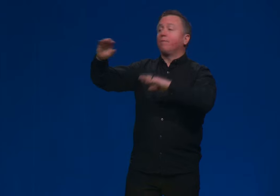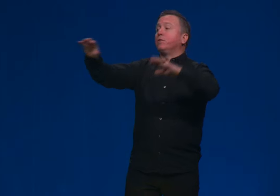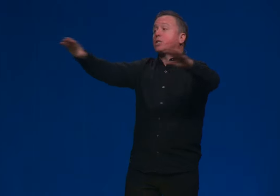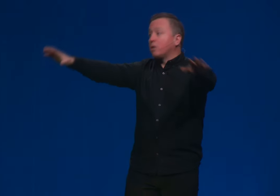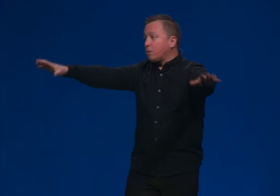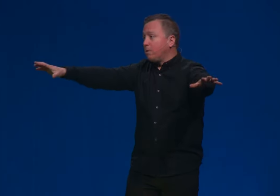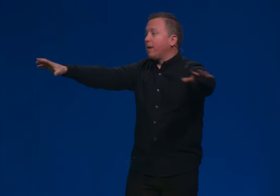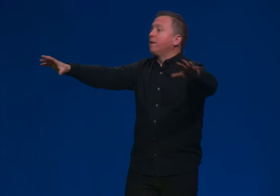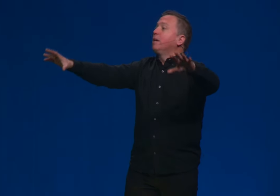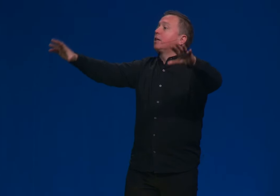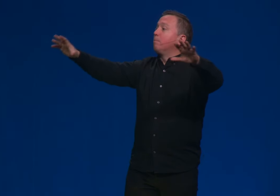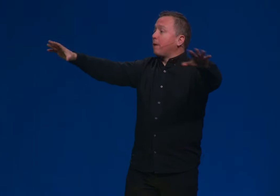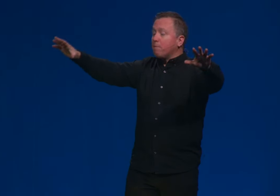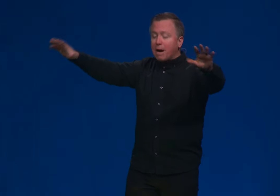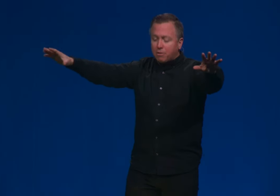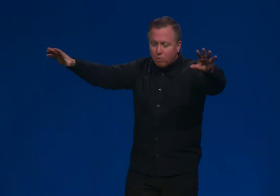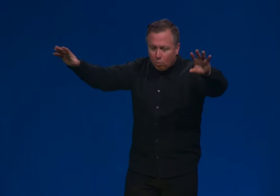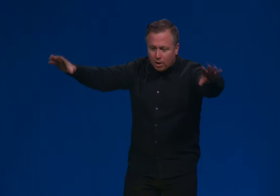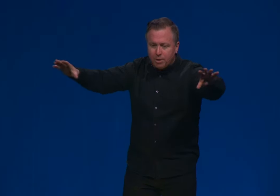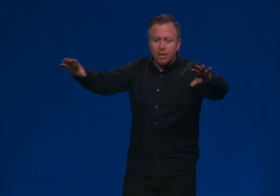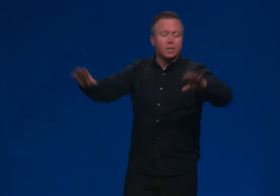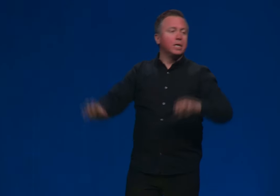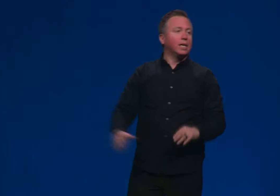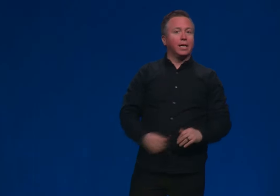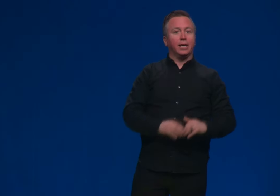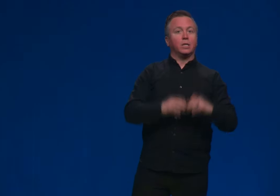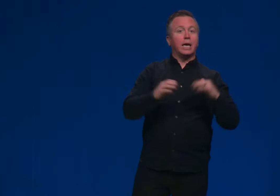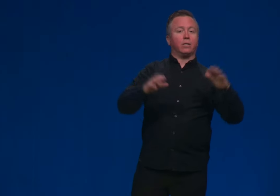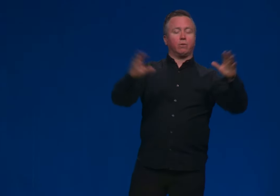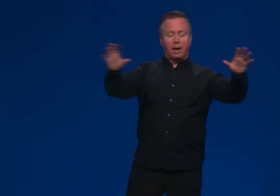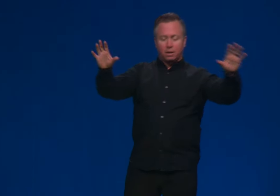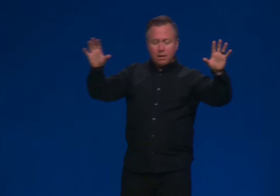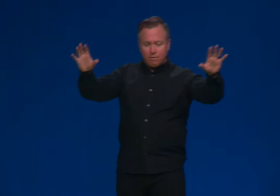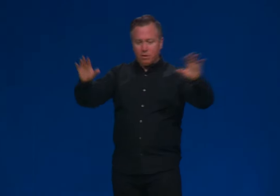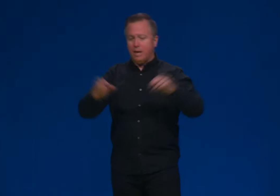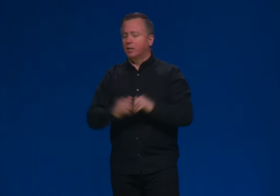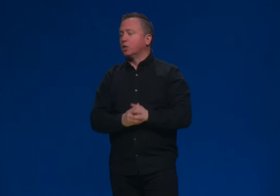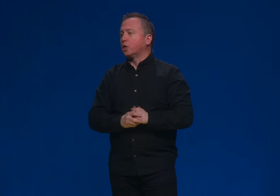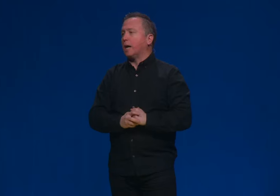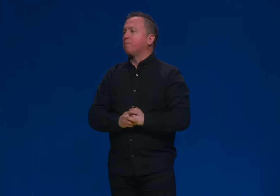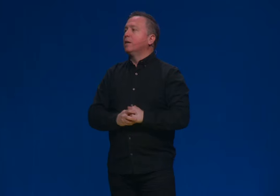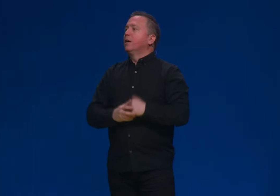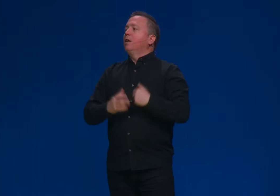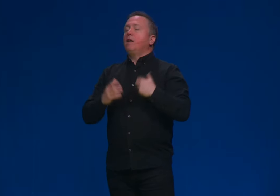And if you disagree with me on that, compare Matthew one and second Kings eight. Okay, I'll leave you with that. To look at.